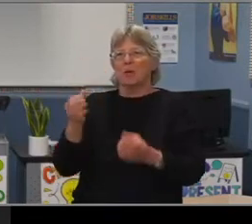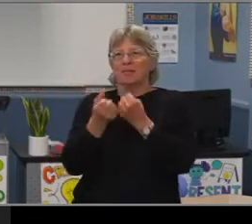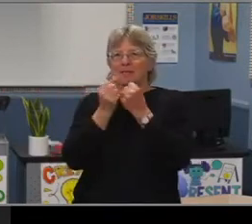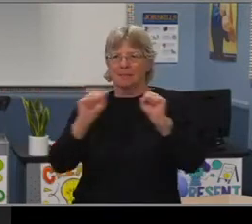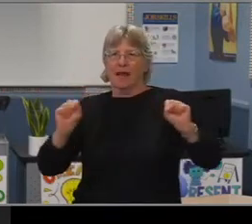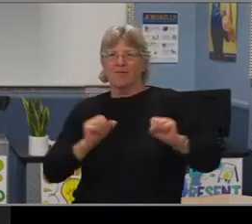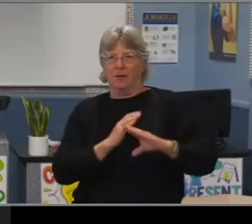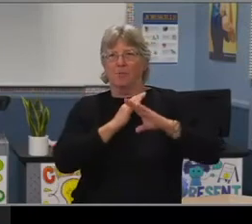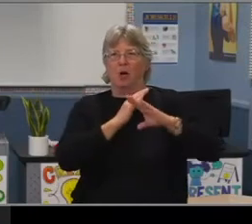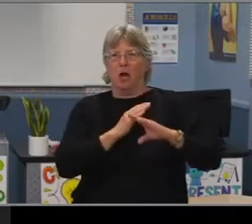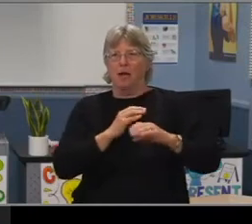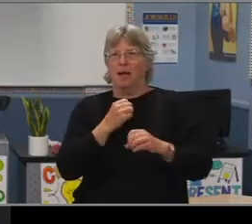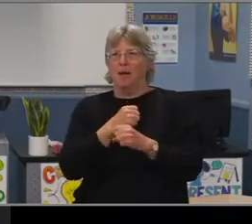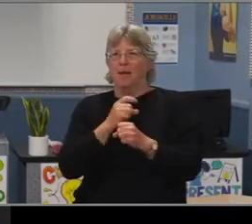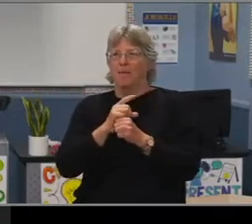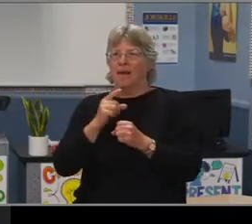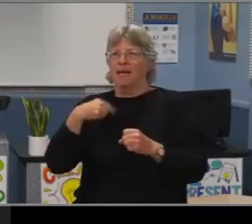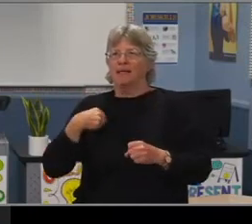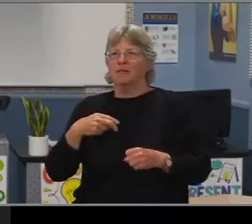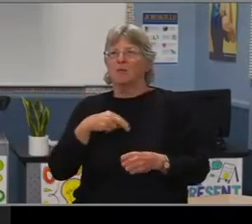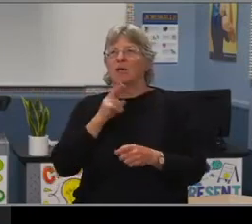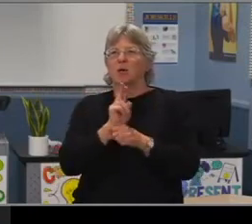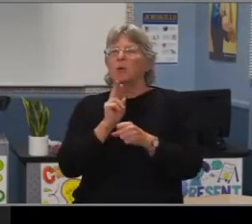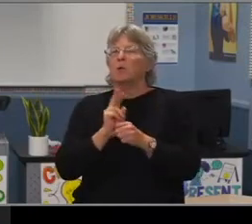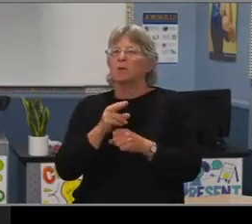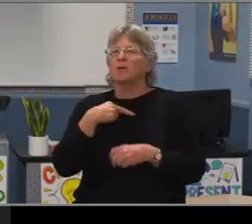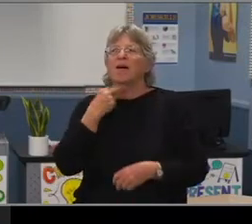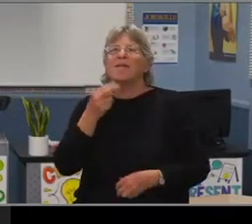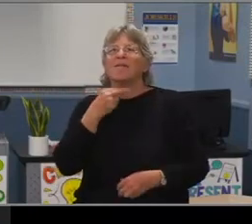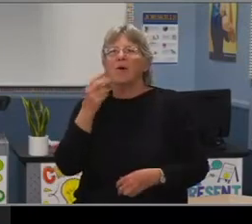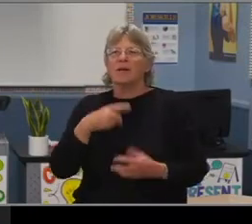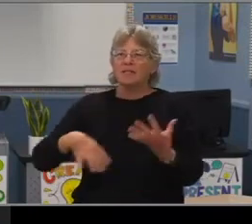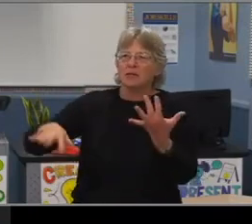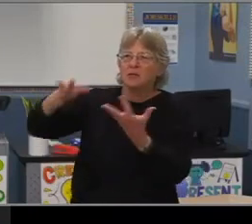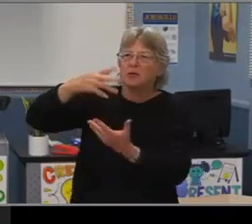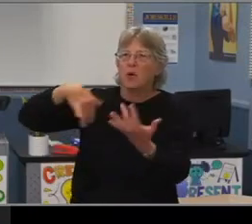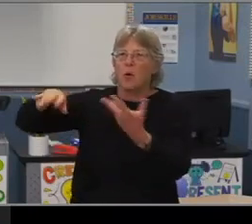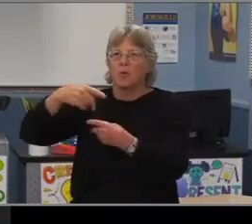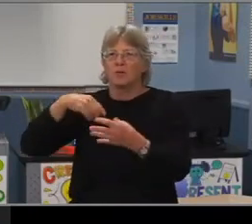We're making sure we lift our voices in social platforms to go to a wider community even outside of Cabrillo.